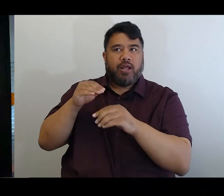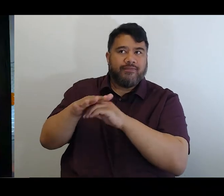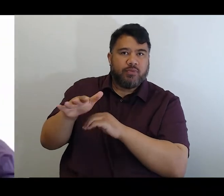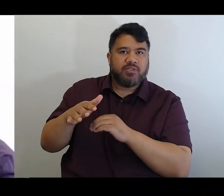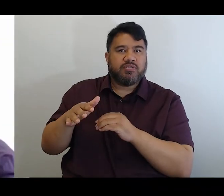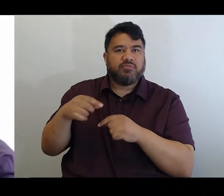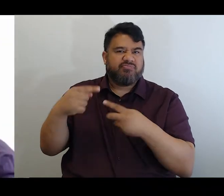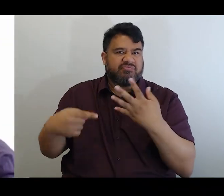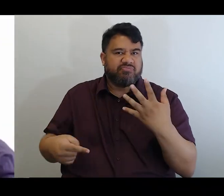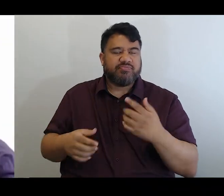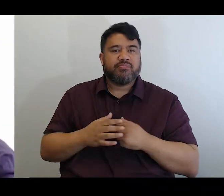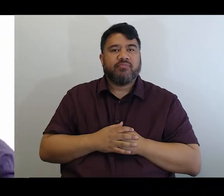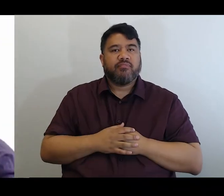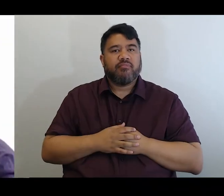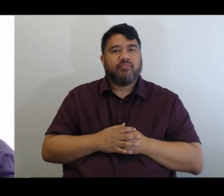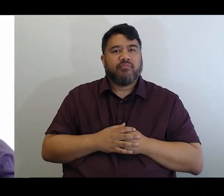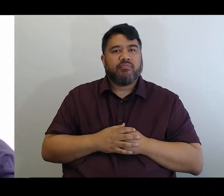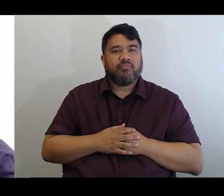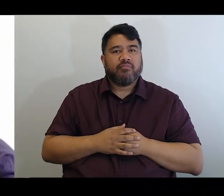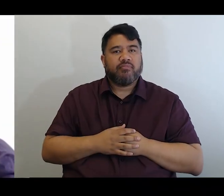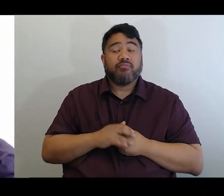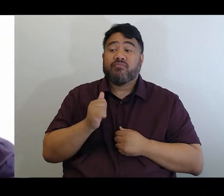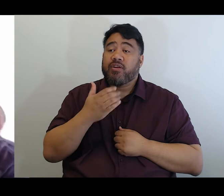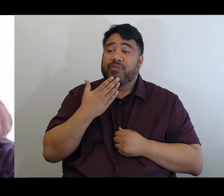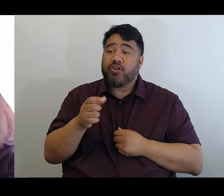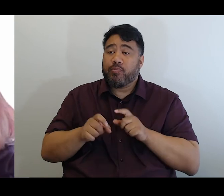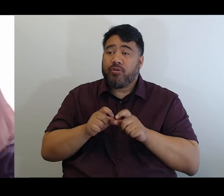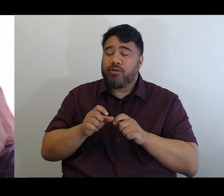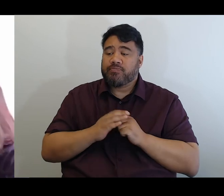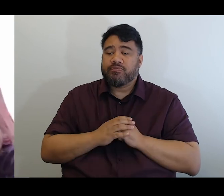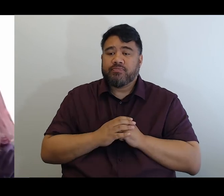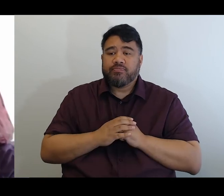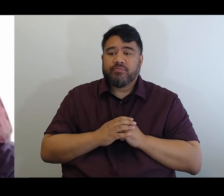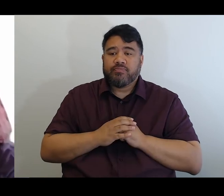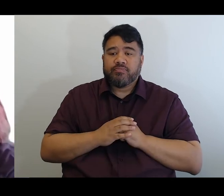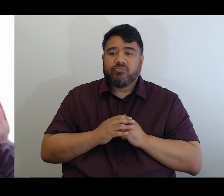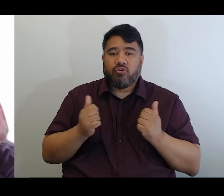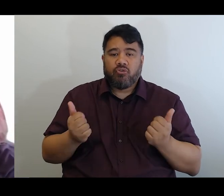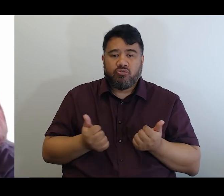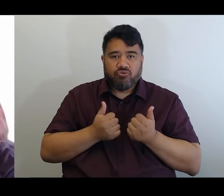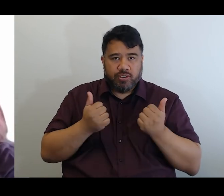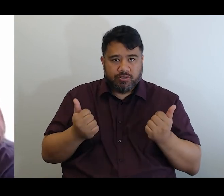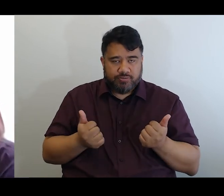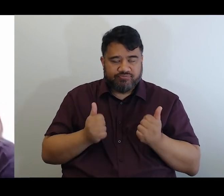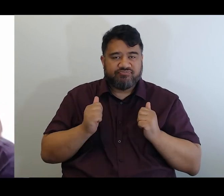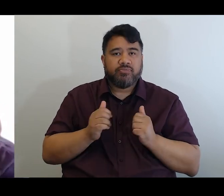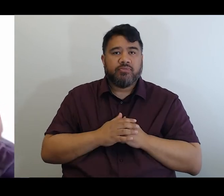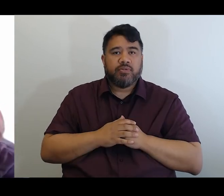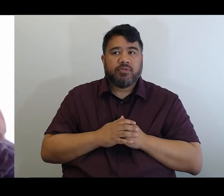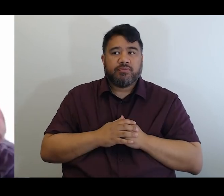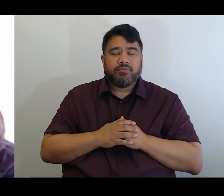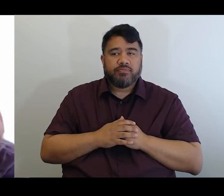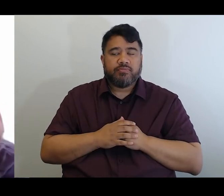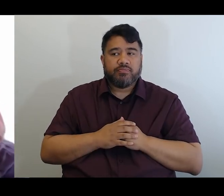Kia ora thanks for that. Probably expanding on that, somewhat partly to do with that,